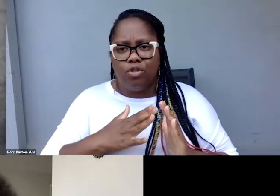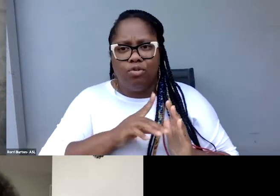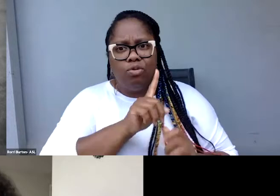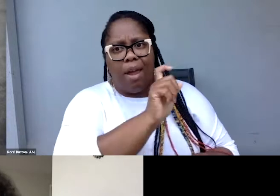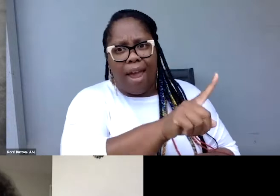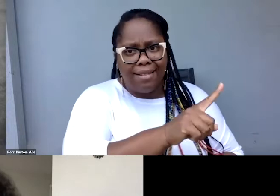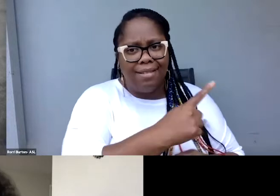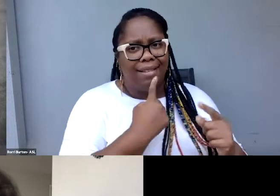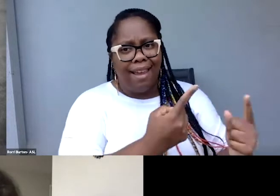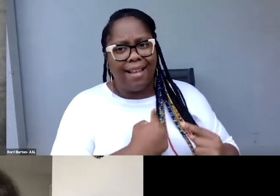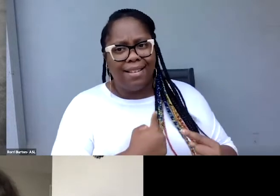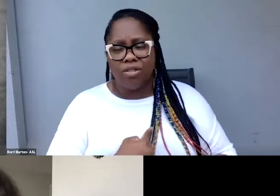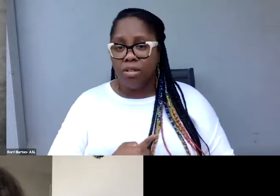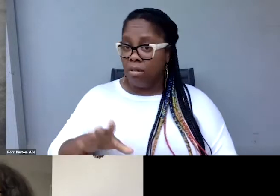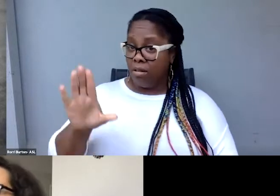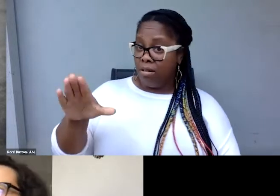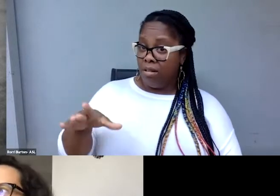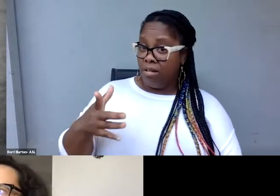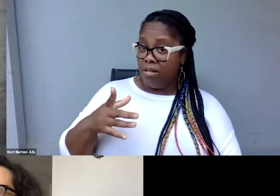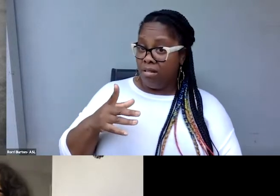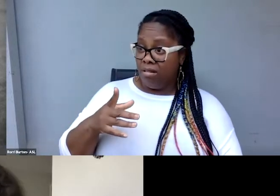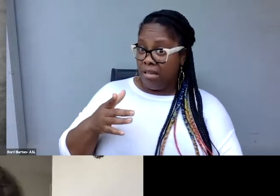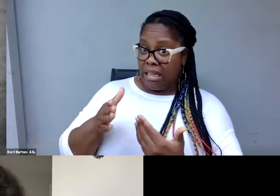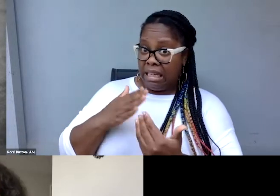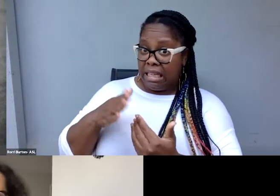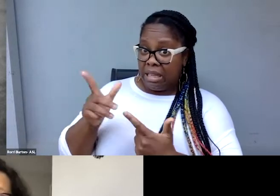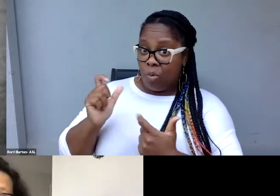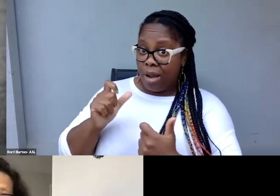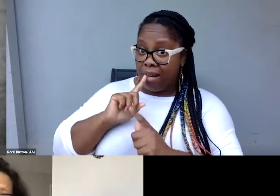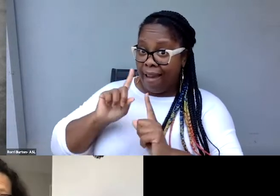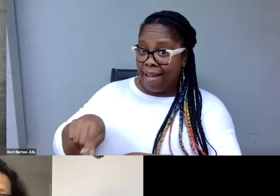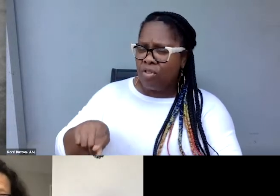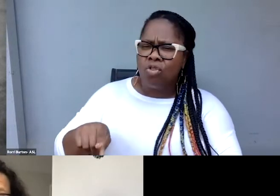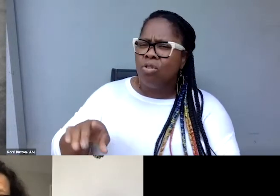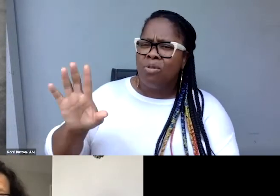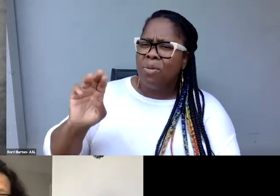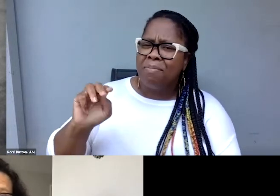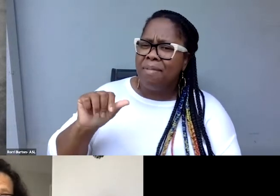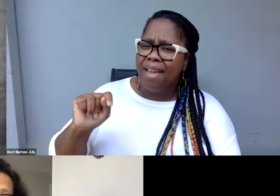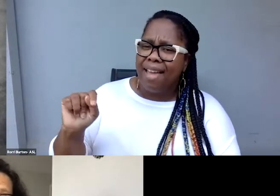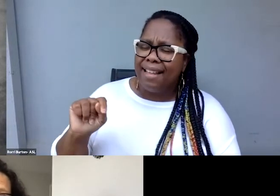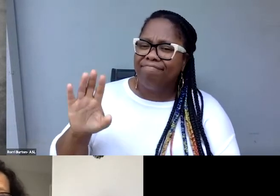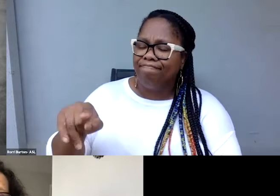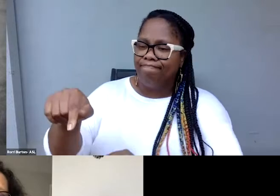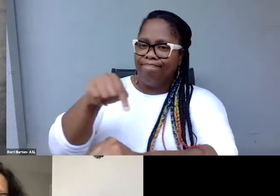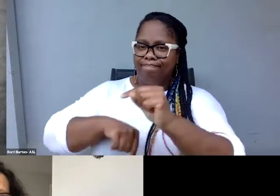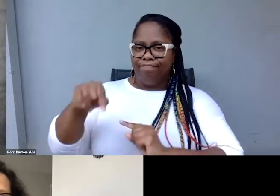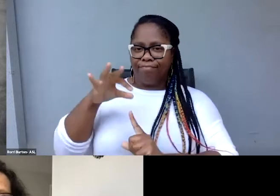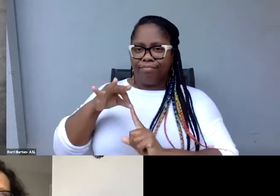Easy, quick answers. Oh, Matt. I mean, this goes back to special education. Do you want to know where this starts?